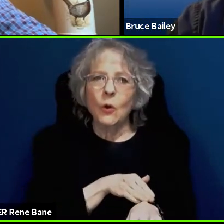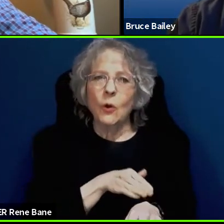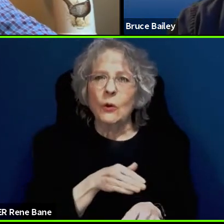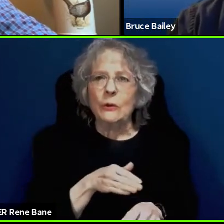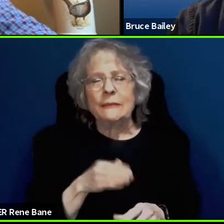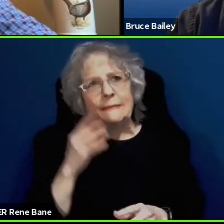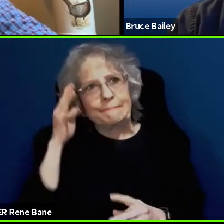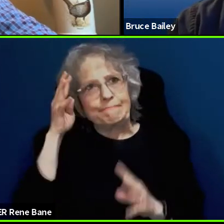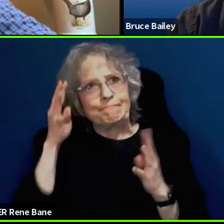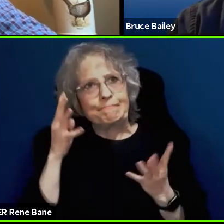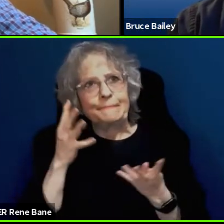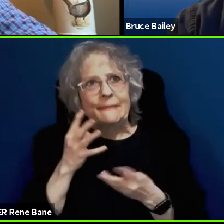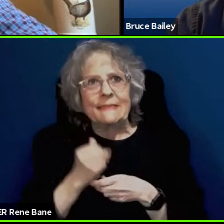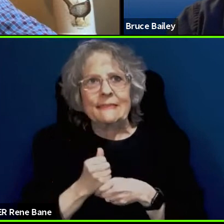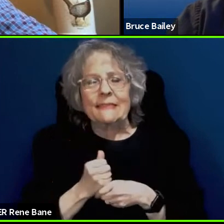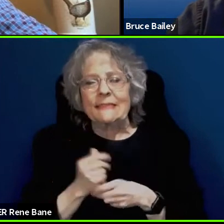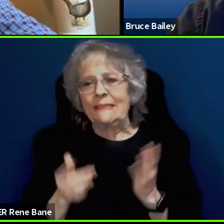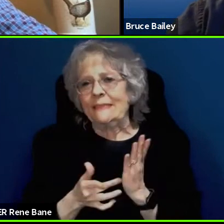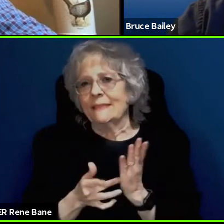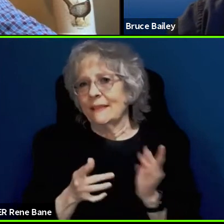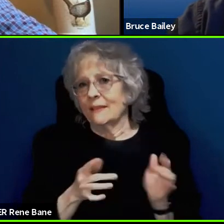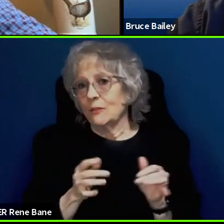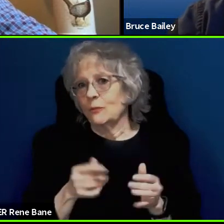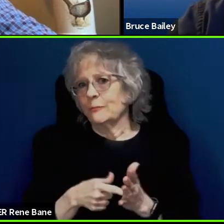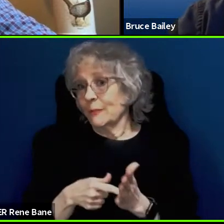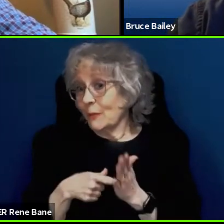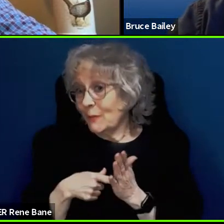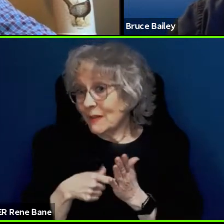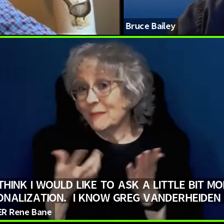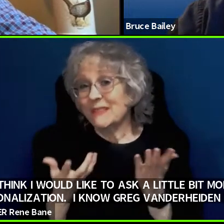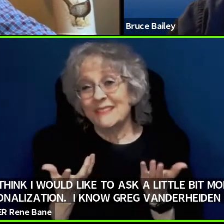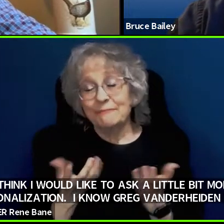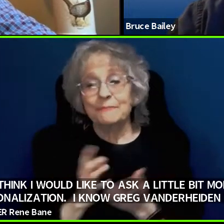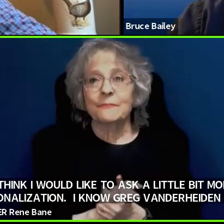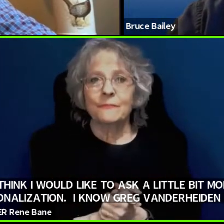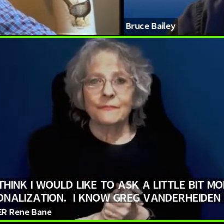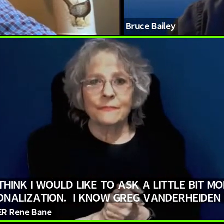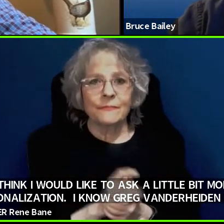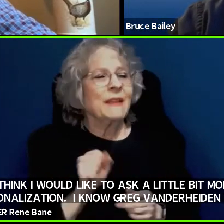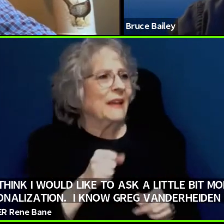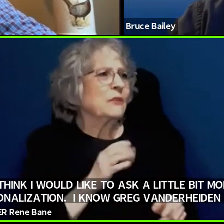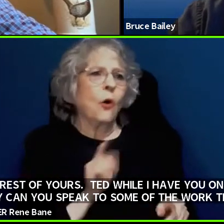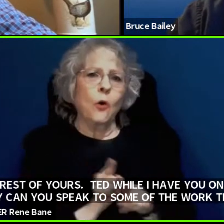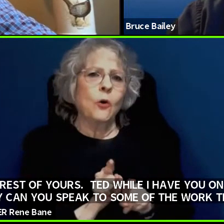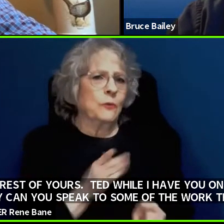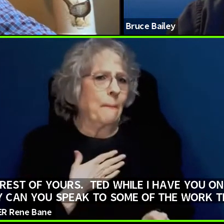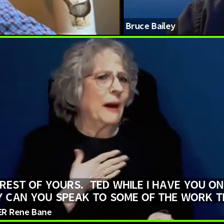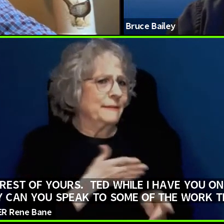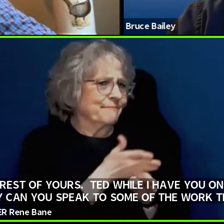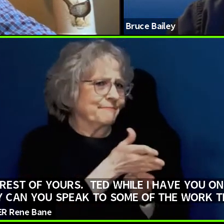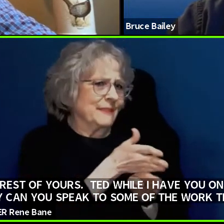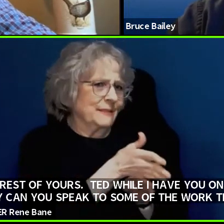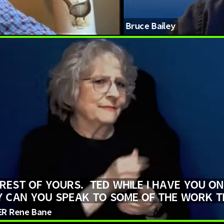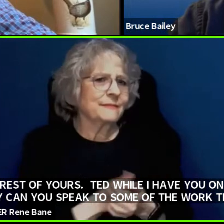Ted Guild: Yup. And as you noted earlier, this is also my bailiwick. So I do know that there is